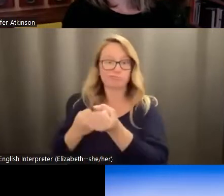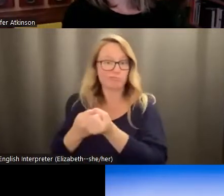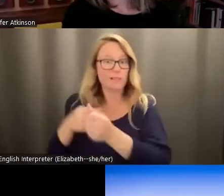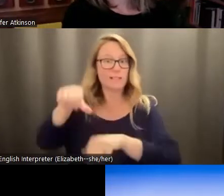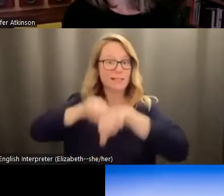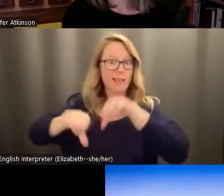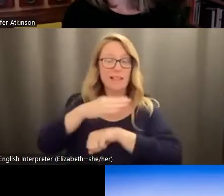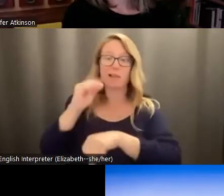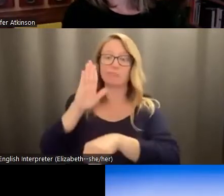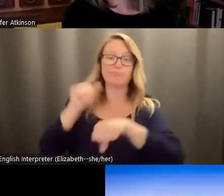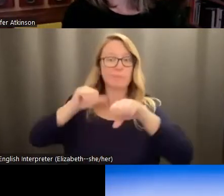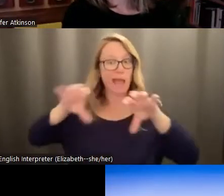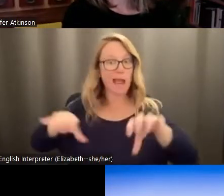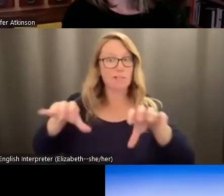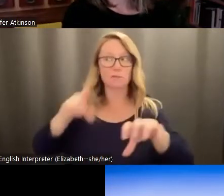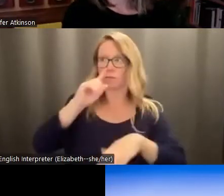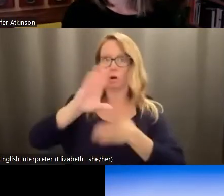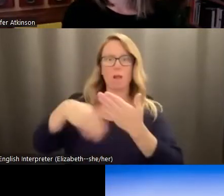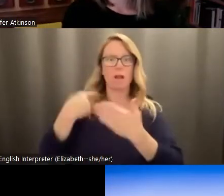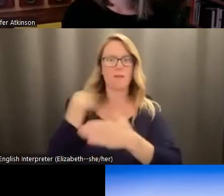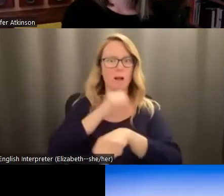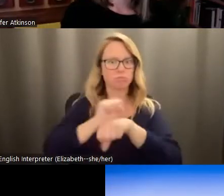action for all of us to work together and to tackle our